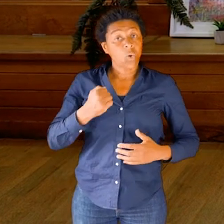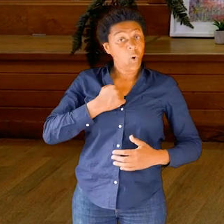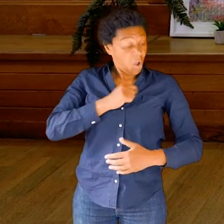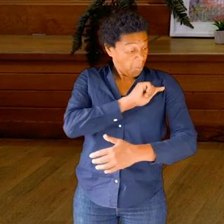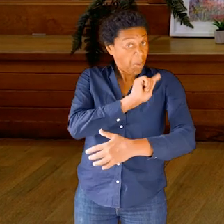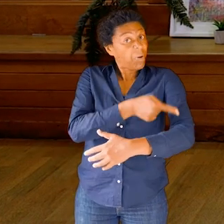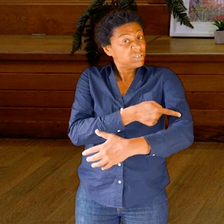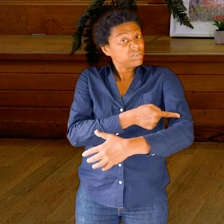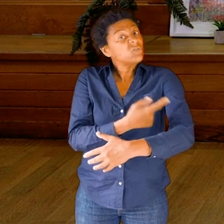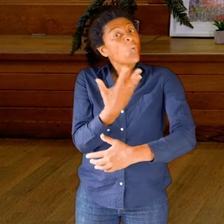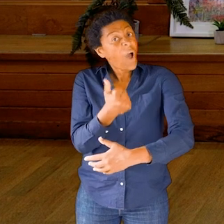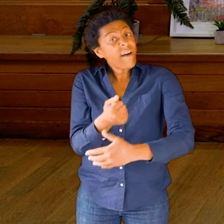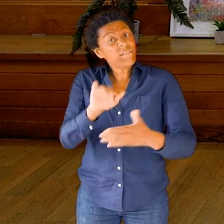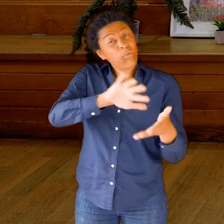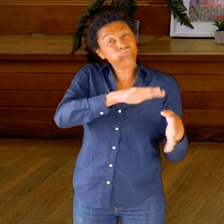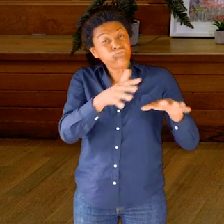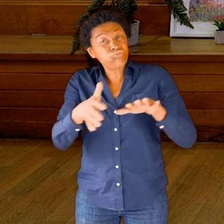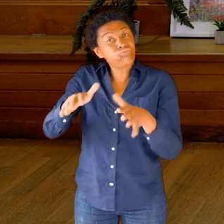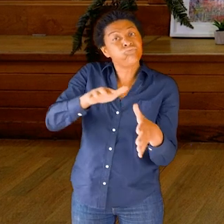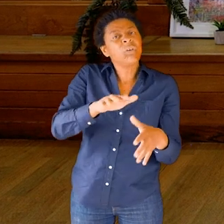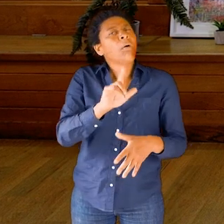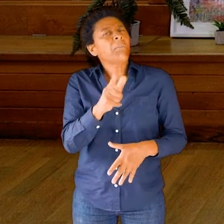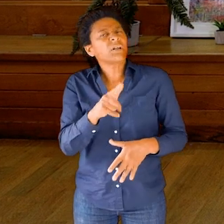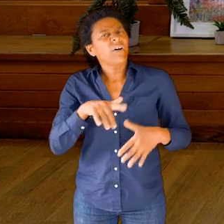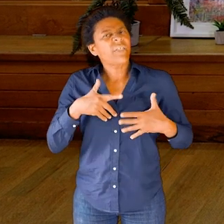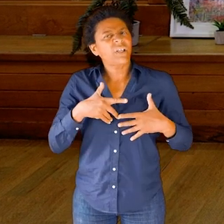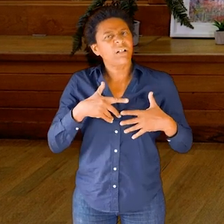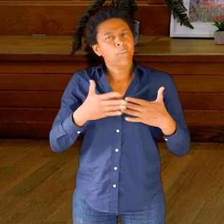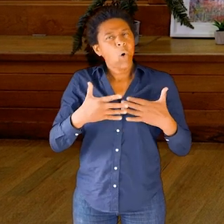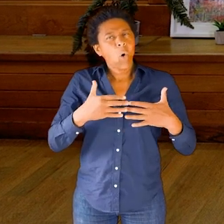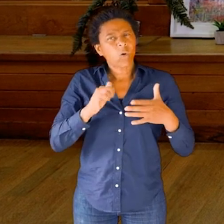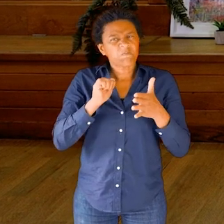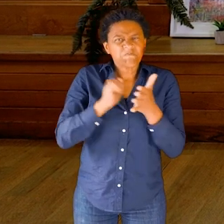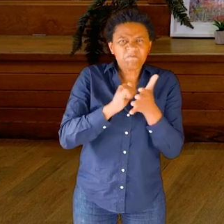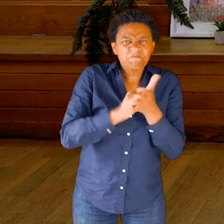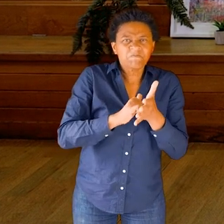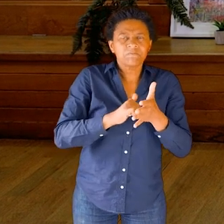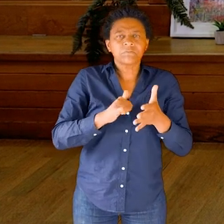For example, my muscles of course have fluid in them, a lot of fluid, but they have more of a structure to them.